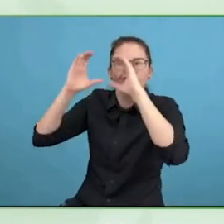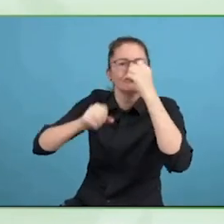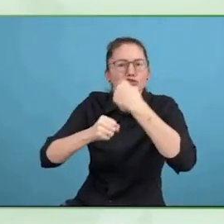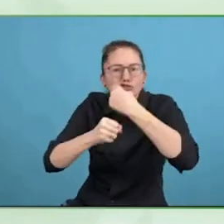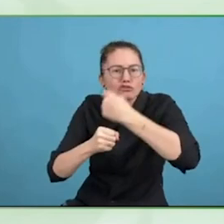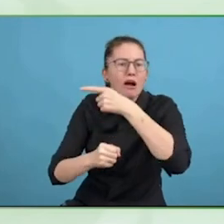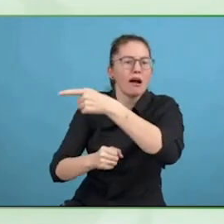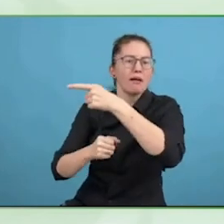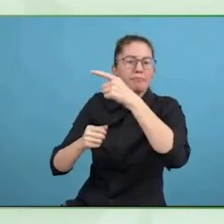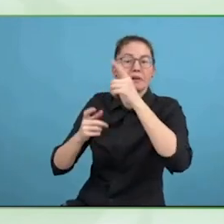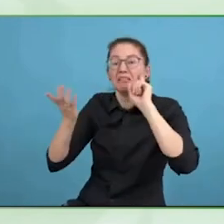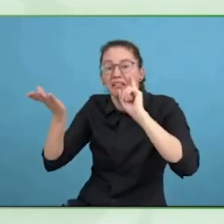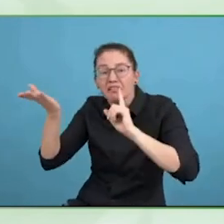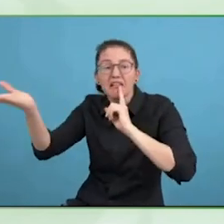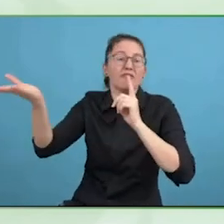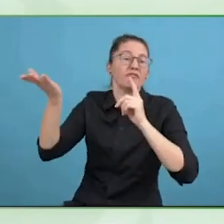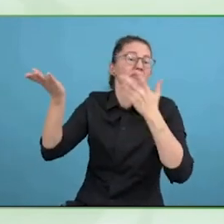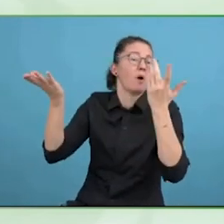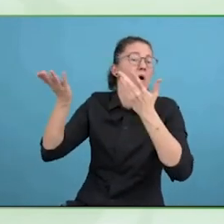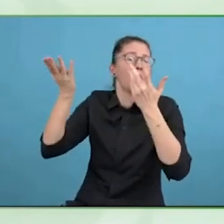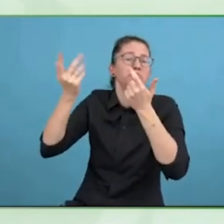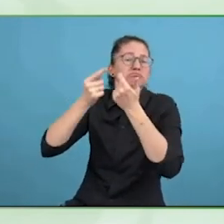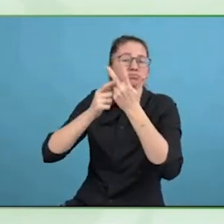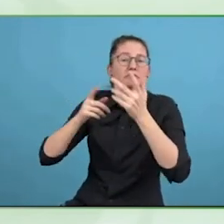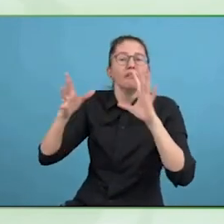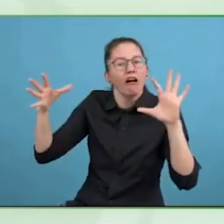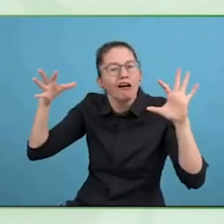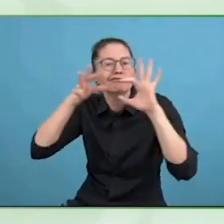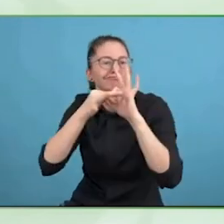Rather than presuming this is just HR priority.